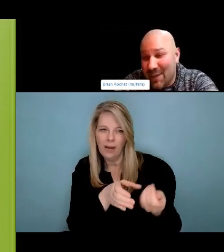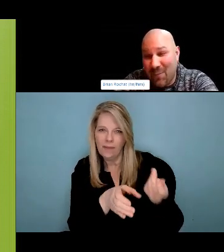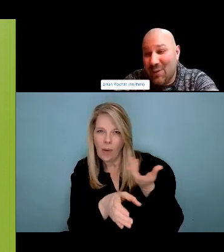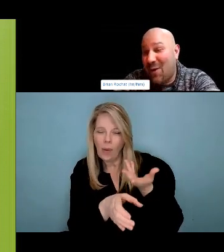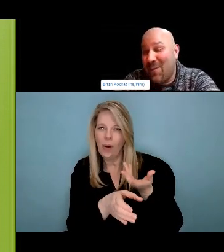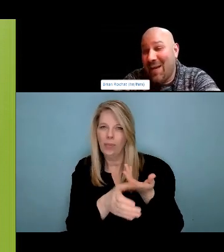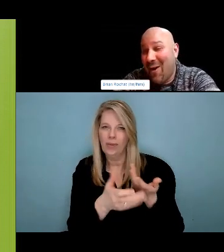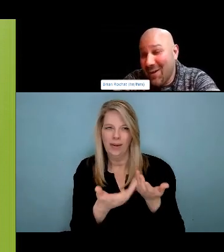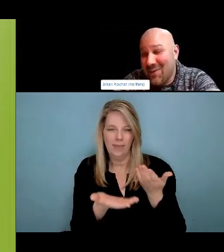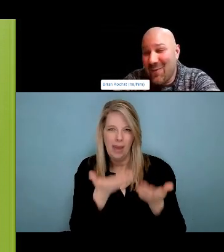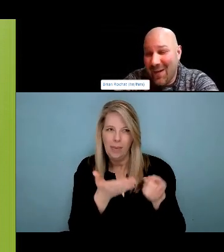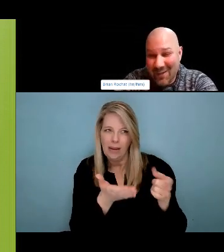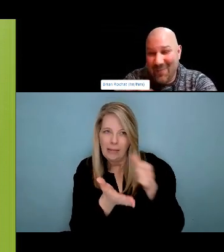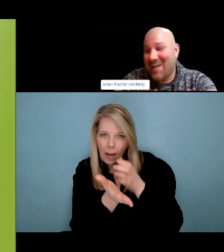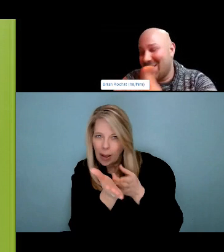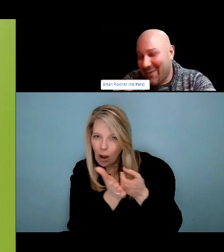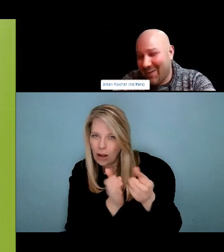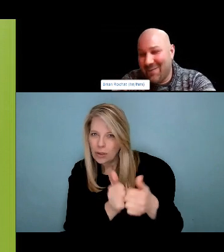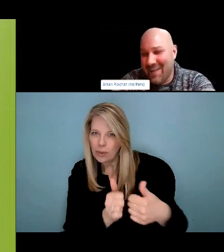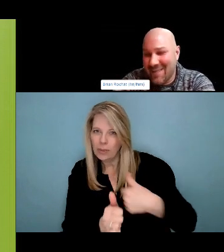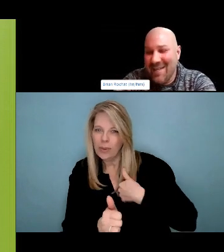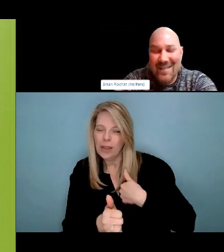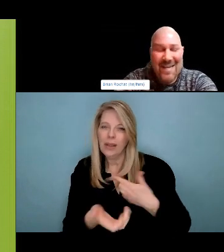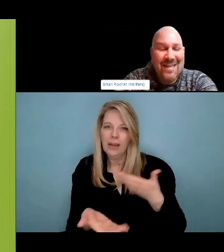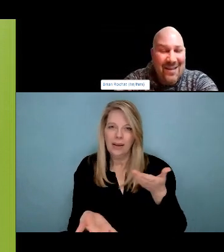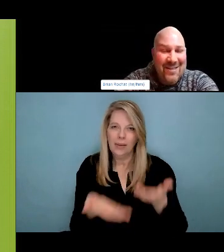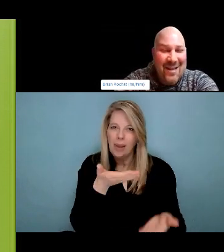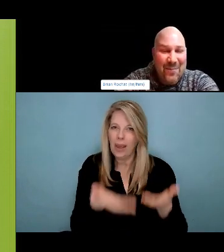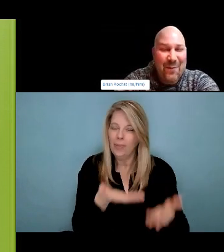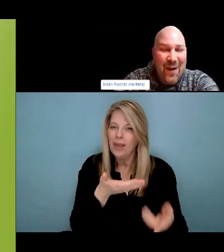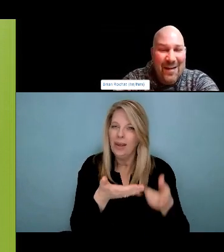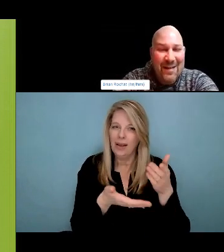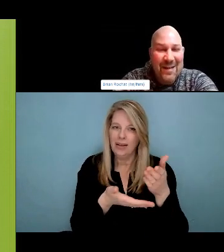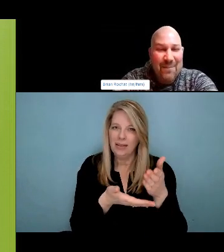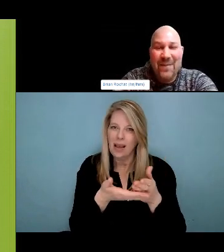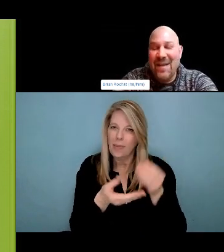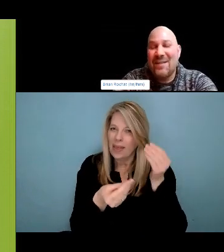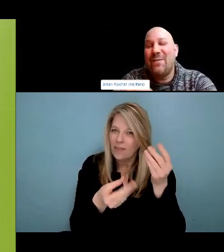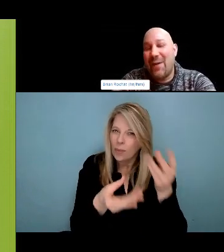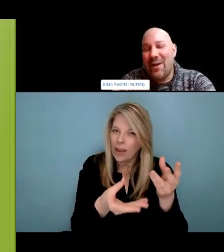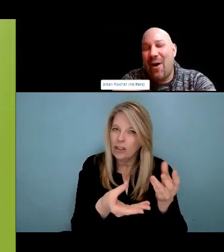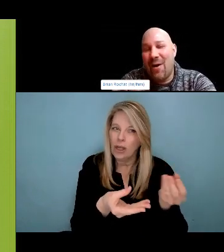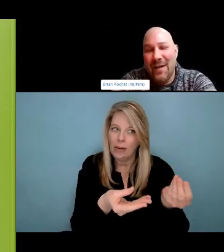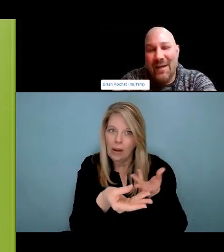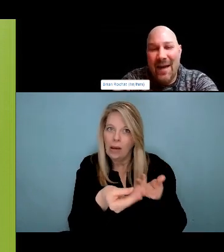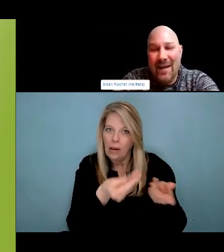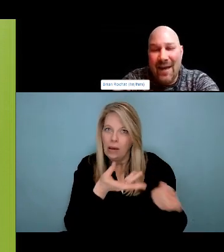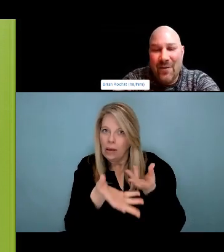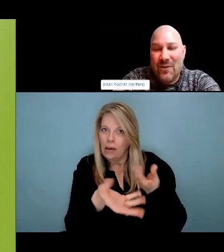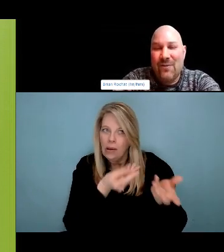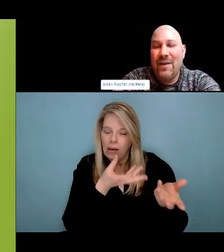materials for them, pipes, condoms, whatever. Almost all of the peers are trained in using naloxone, which is the opiate overdose antidote drug.